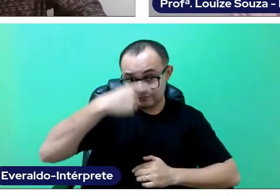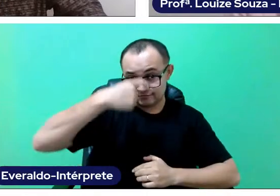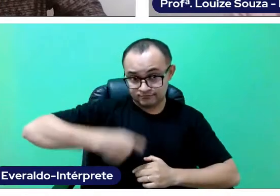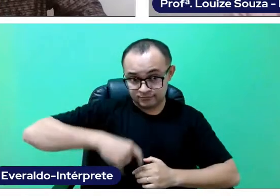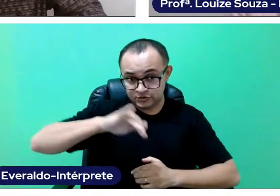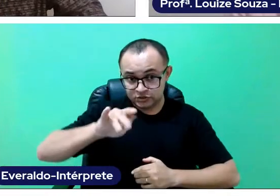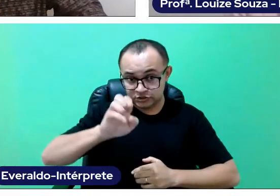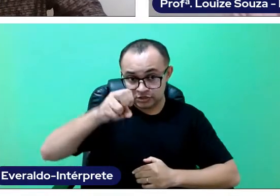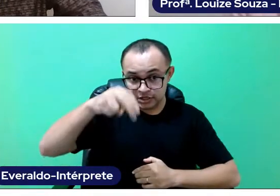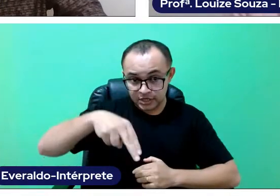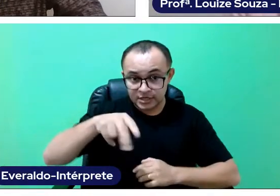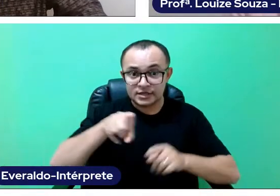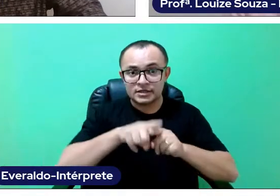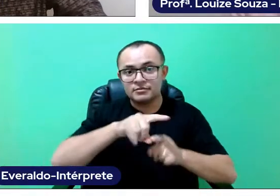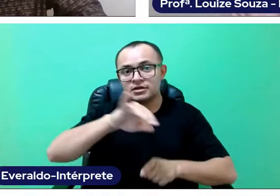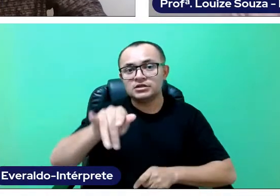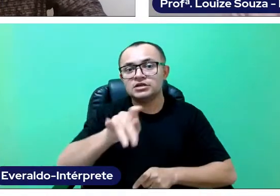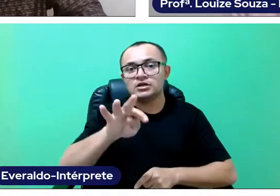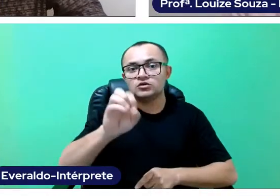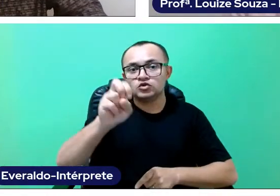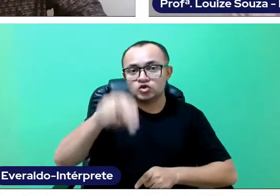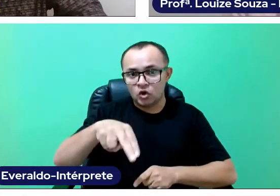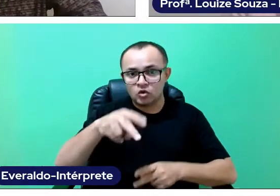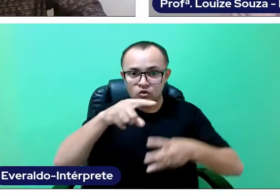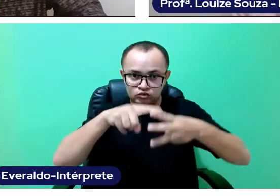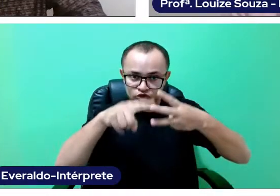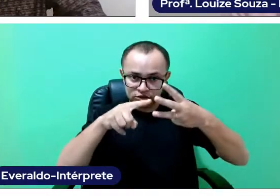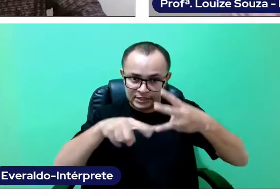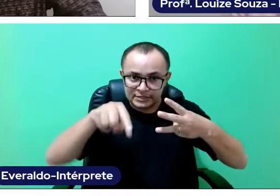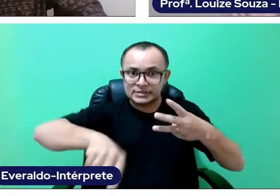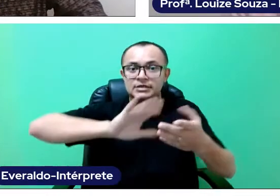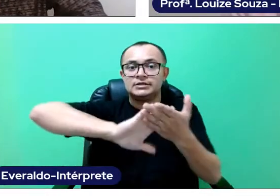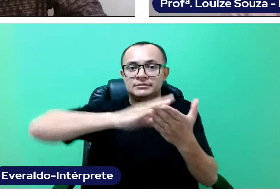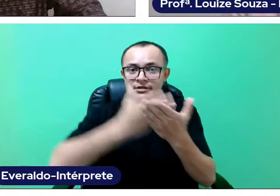that will be making our Sign Language (Libras) simultaneous translation throughout the event.